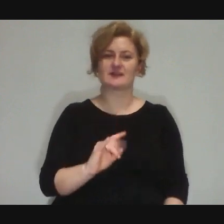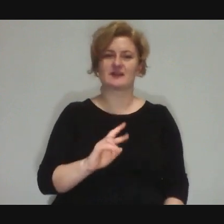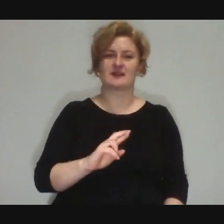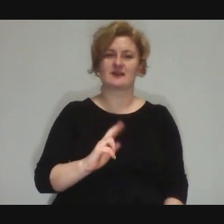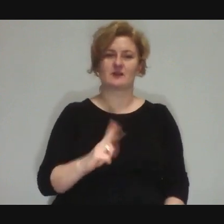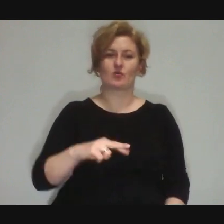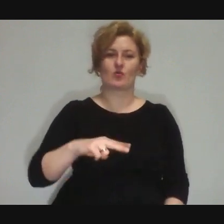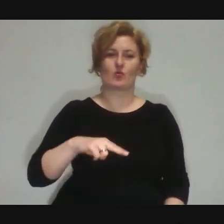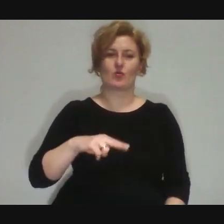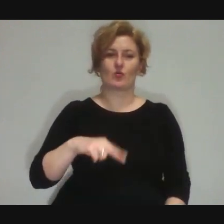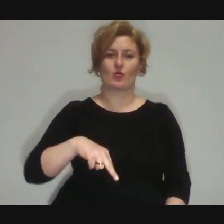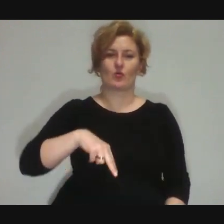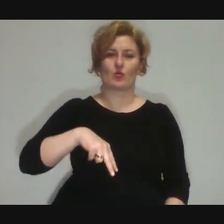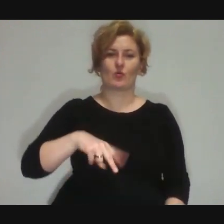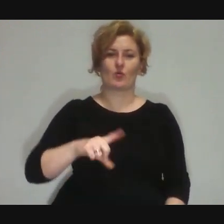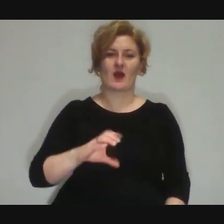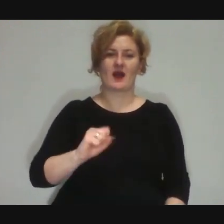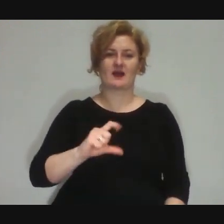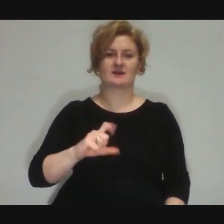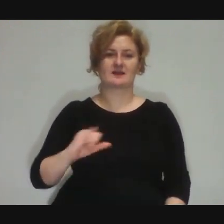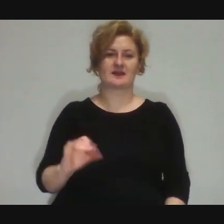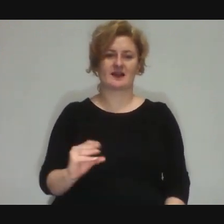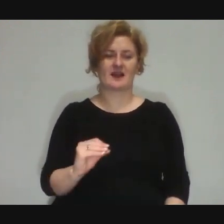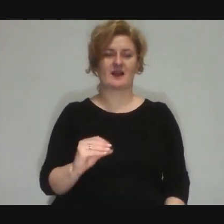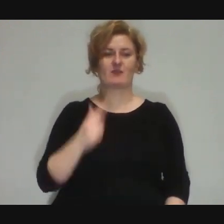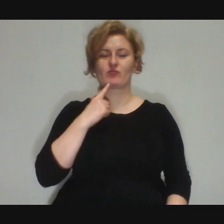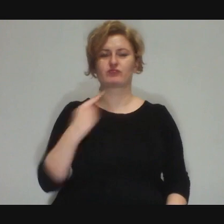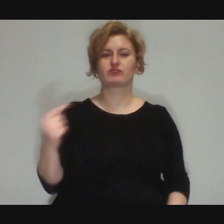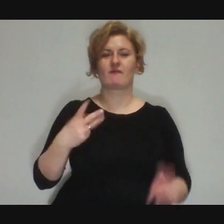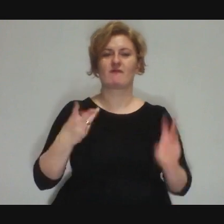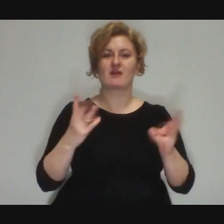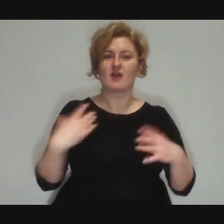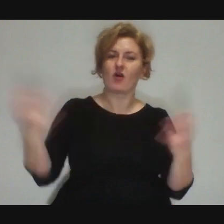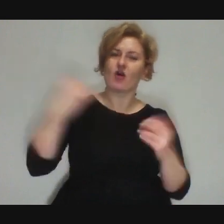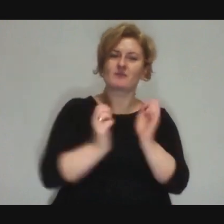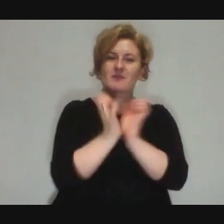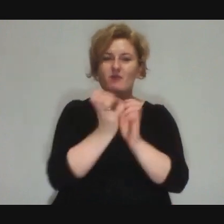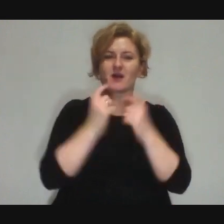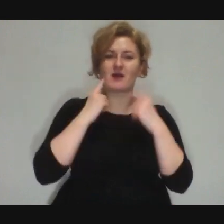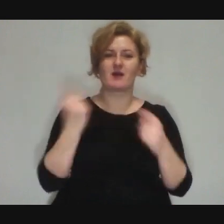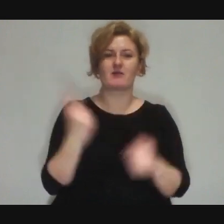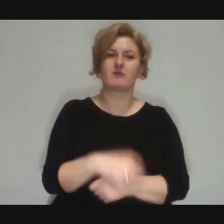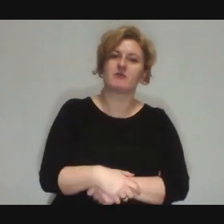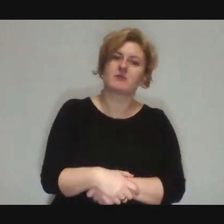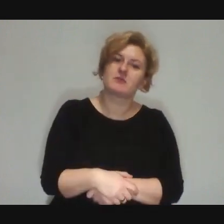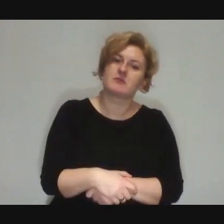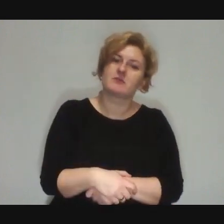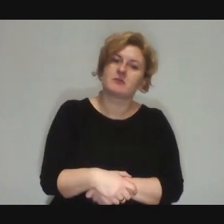you say to them "listen up! Let's warm up! Let's get the ball", and here there is zero, no contact....